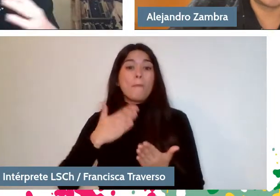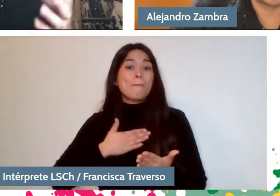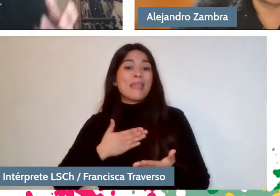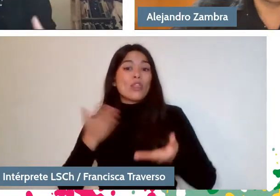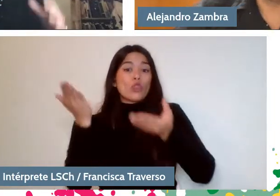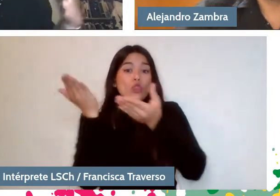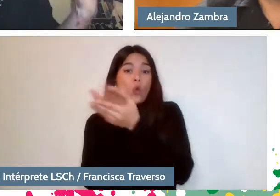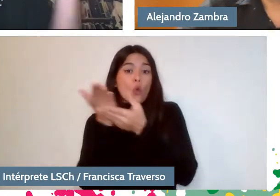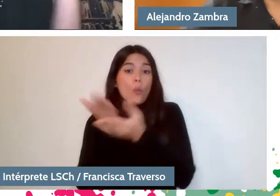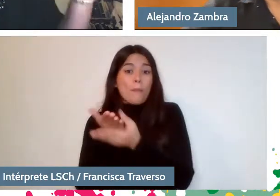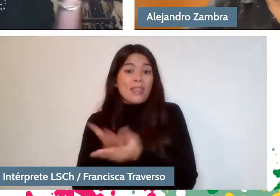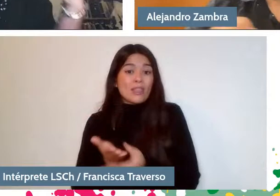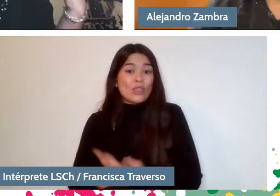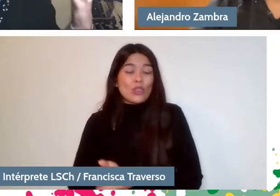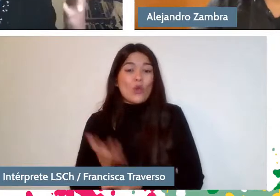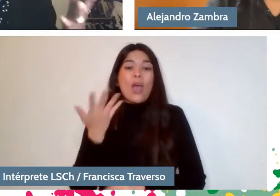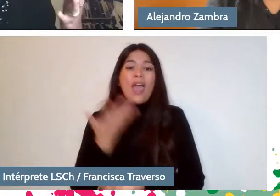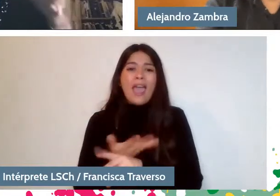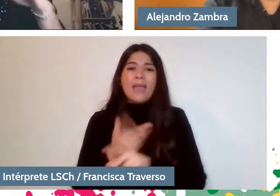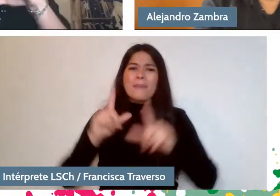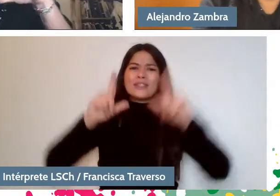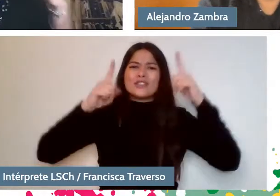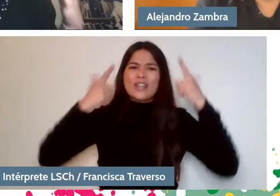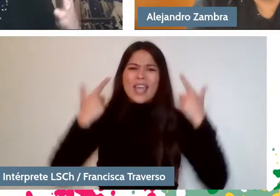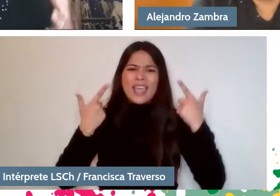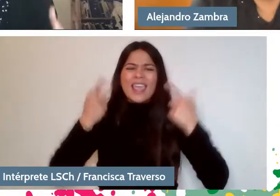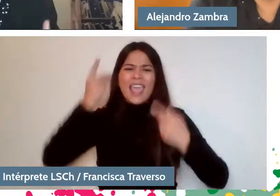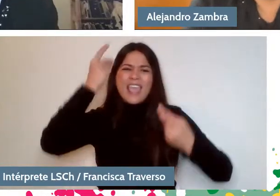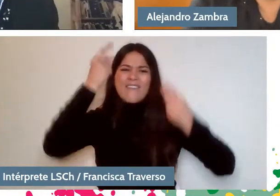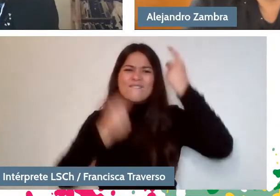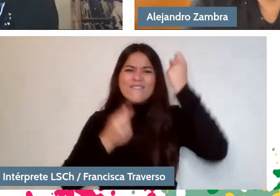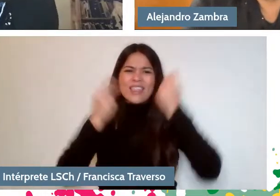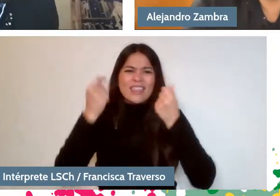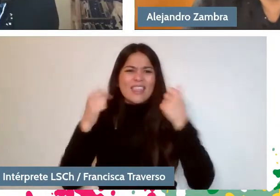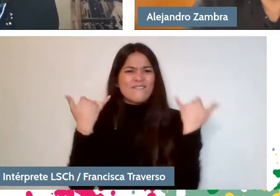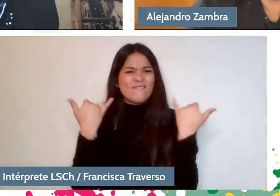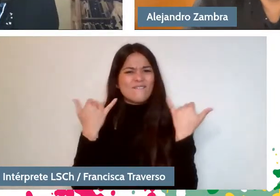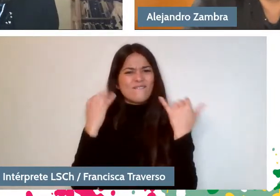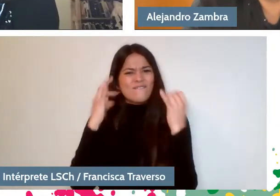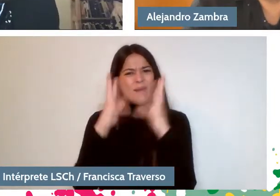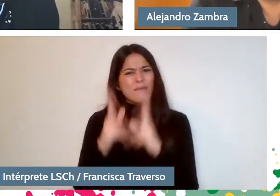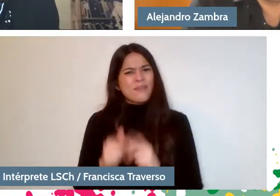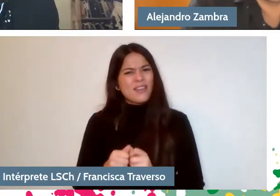like inventing different families. So, I was thinking about your exploration